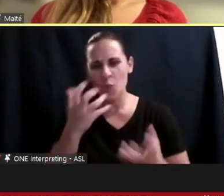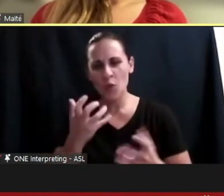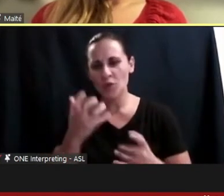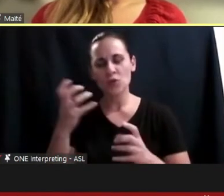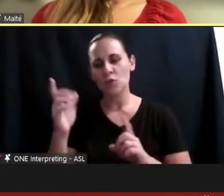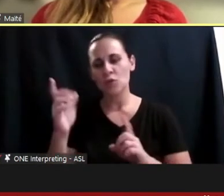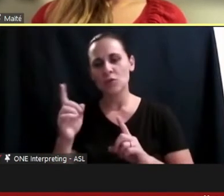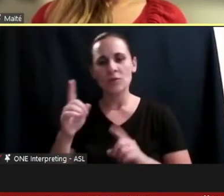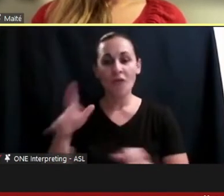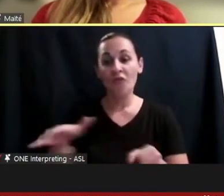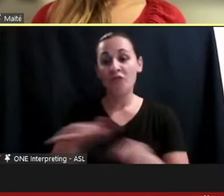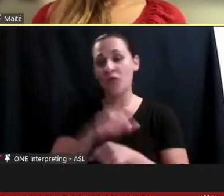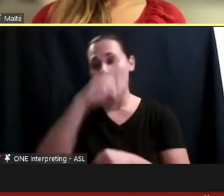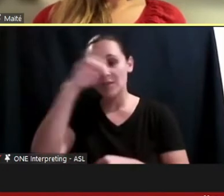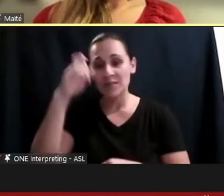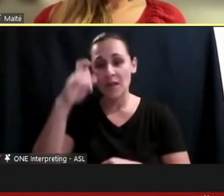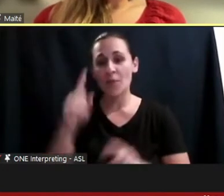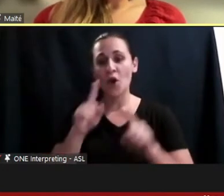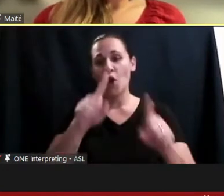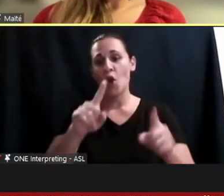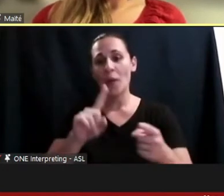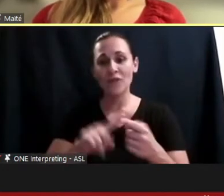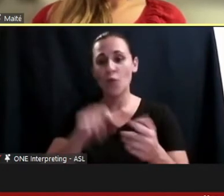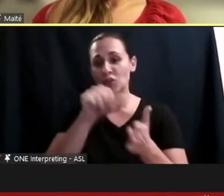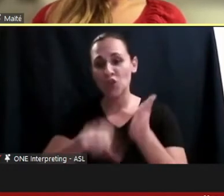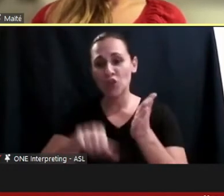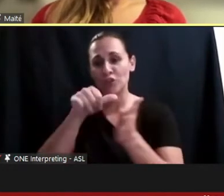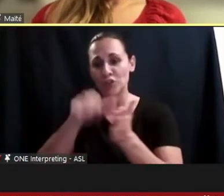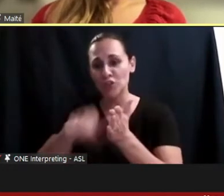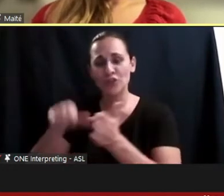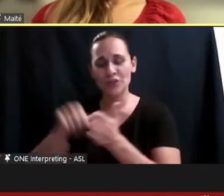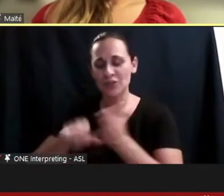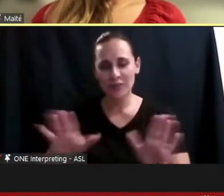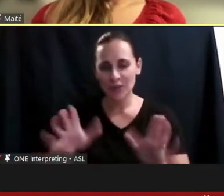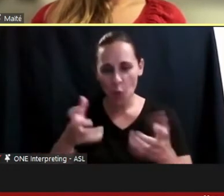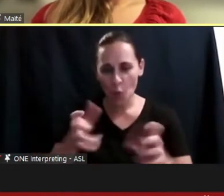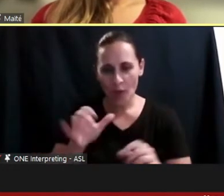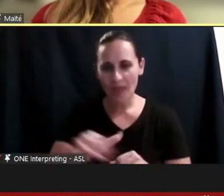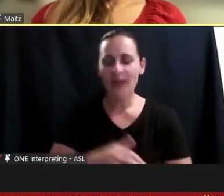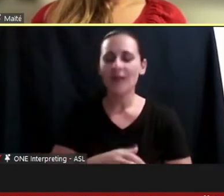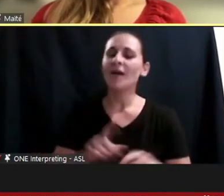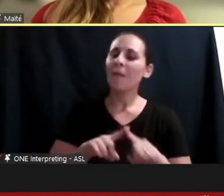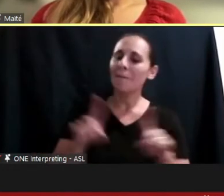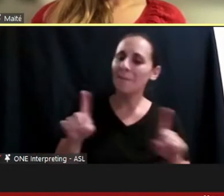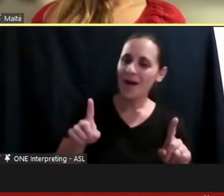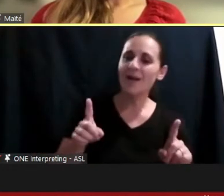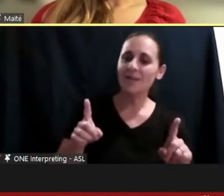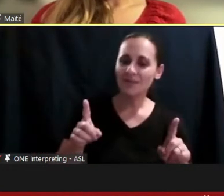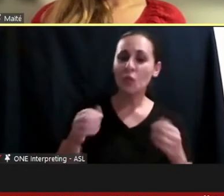going to these medical procedures, but we had quite the family there,